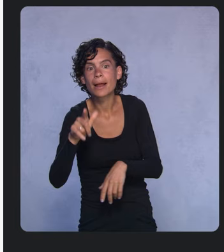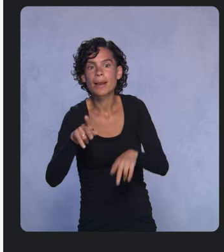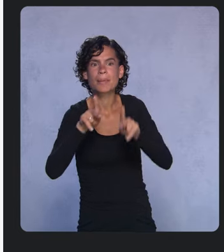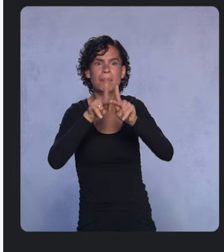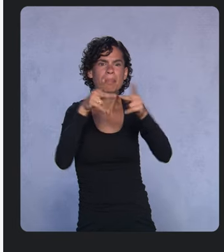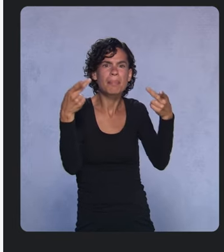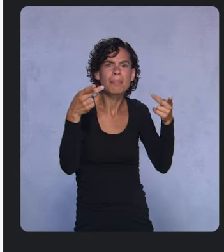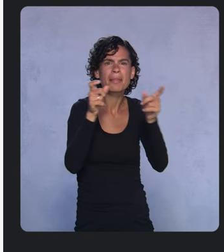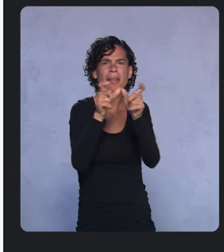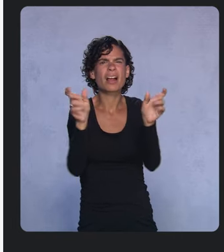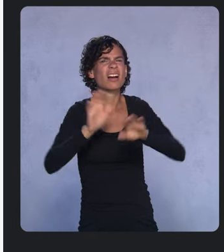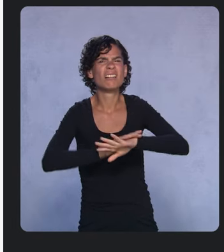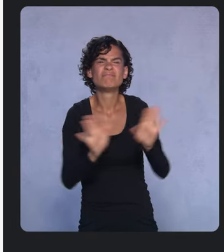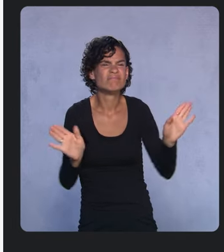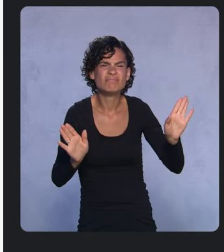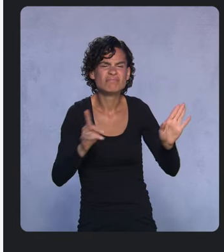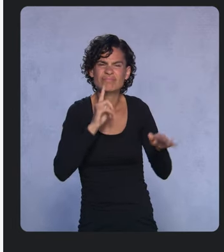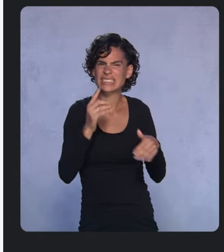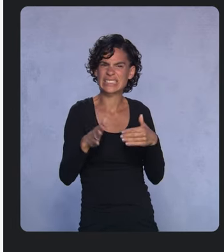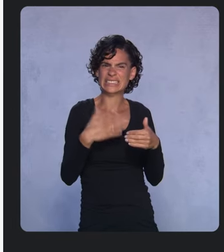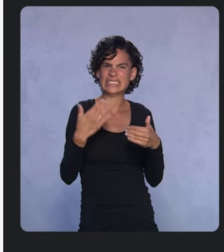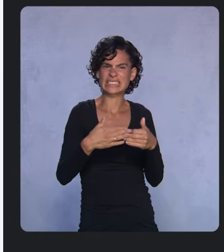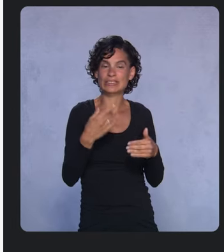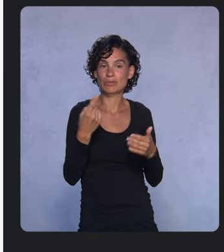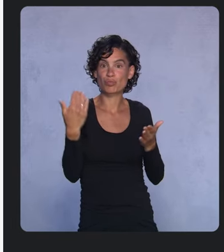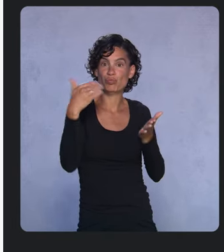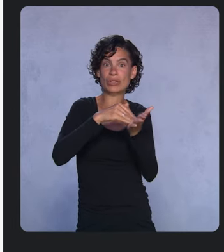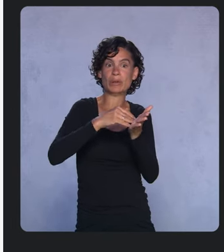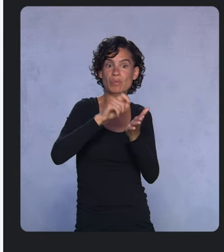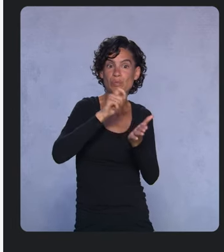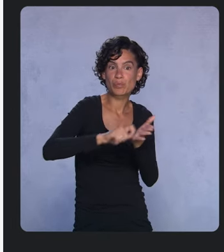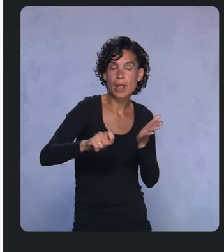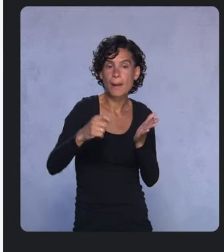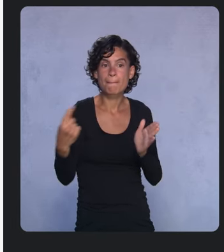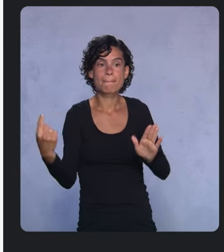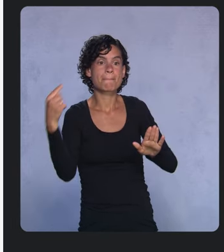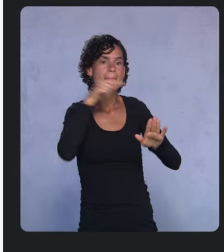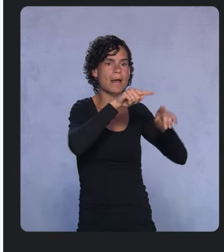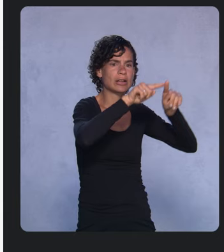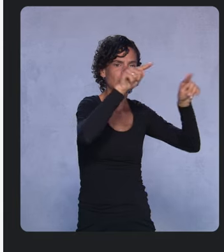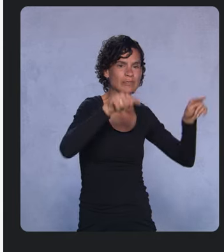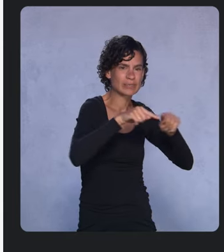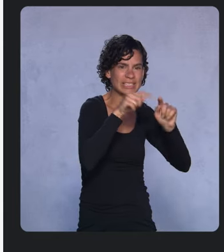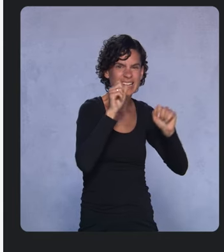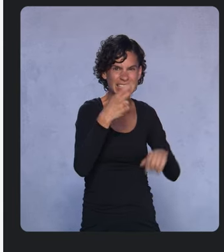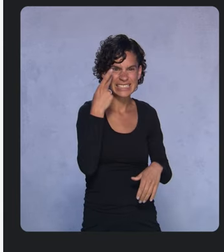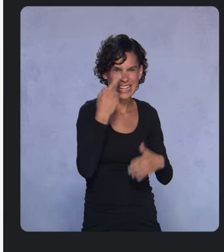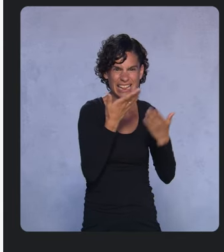And when we run the app and we go back to that screen. You will be able to see our Compose UI in action,